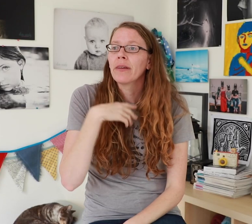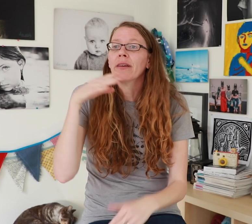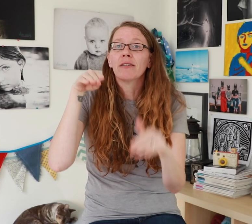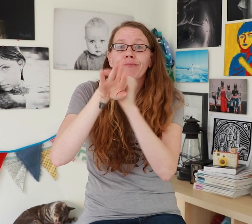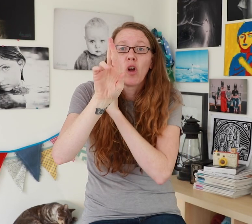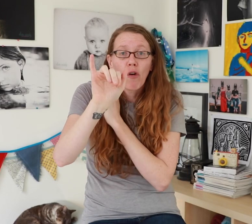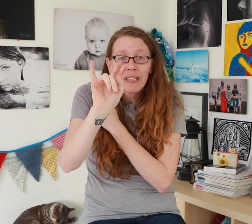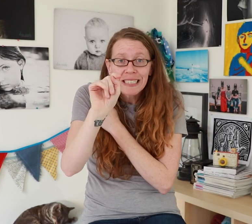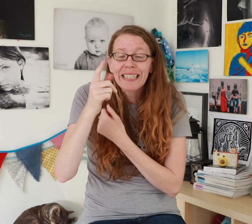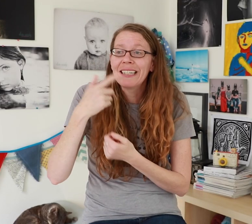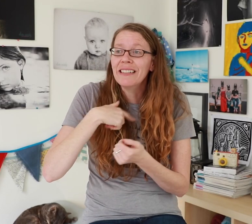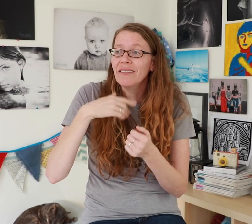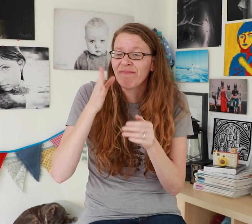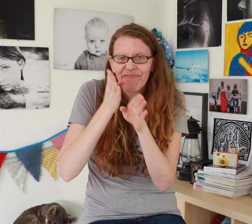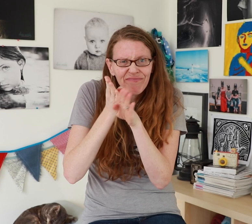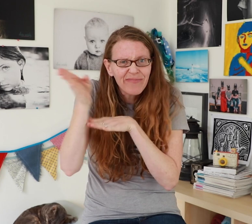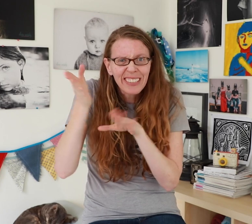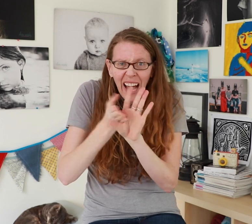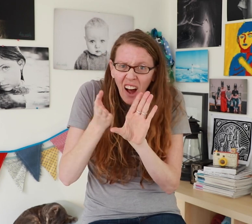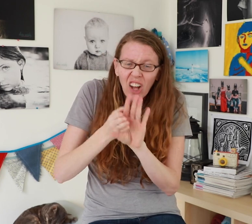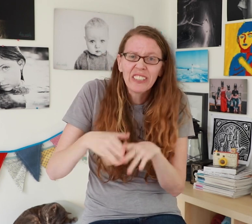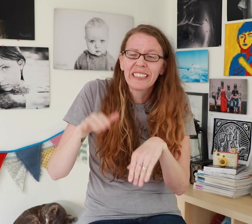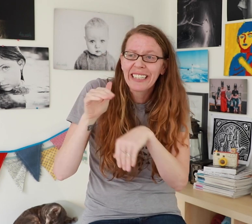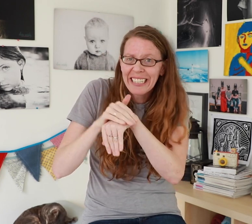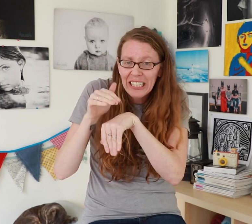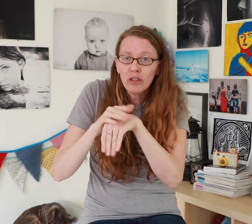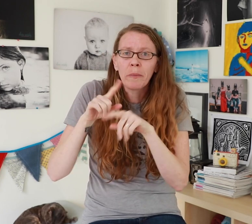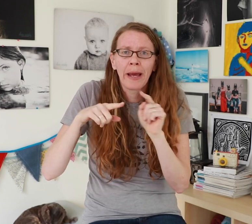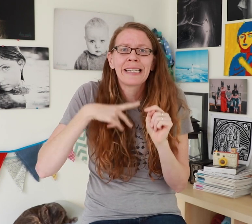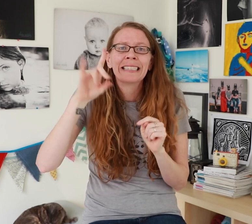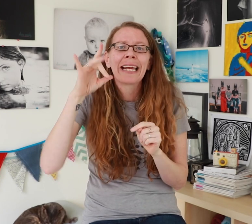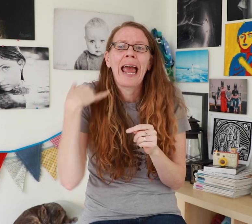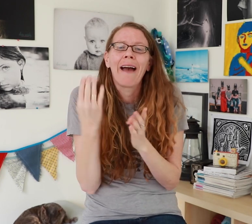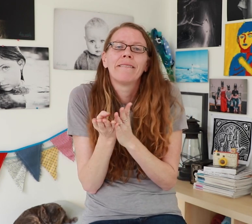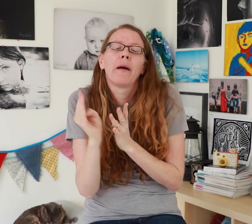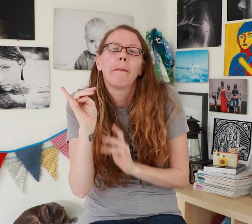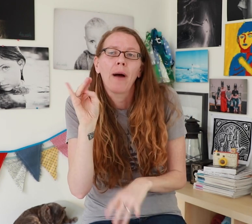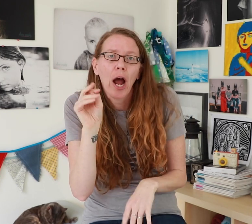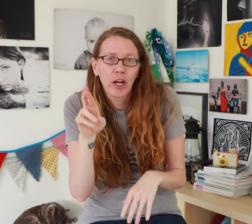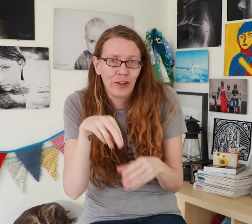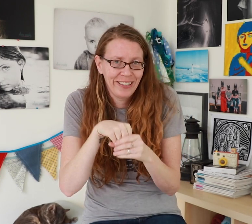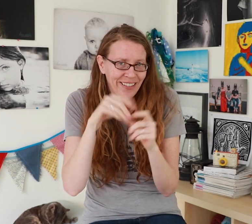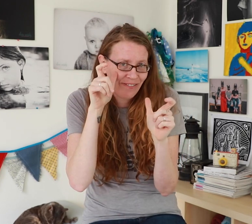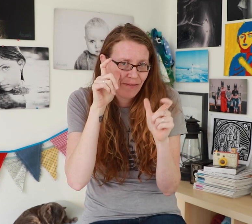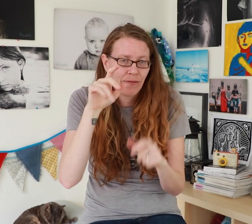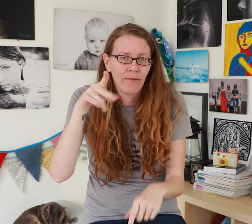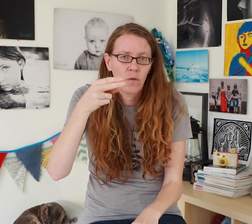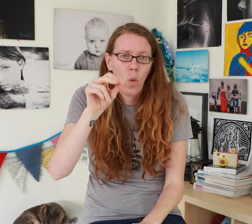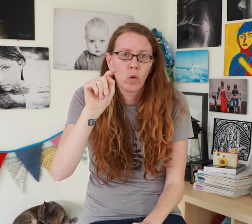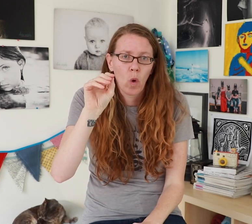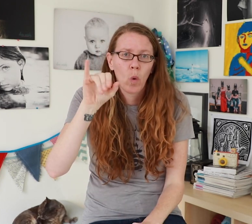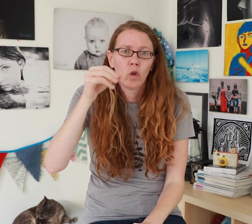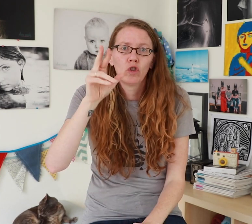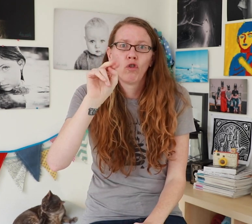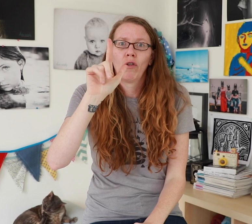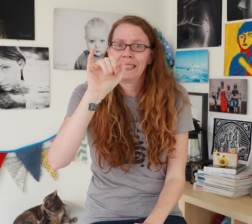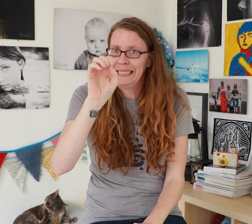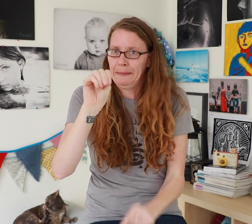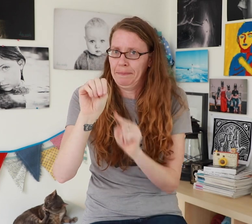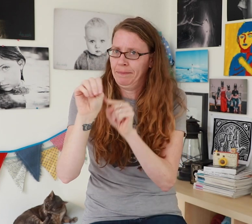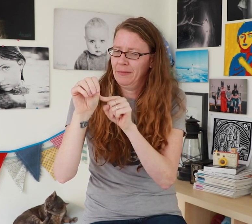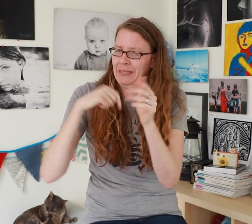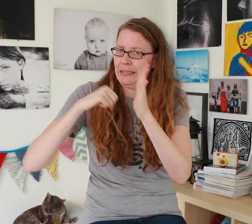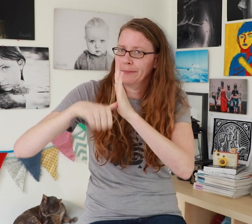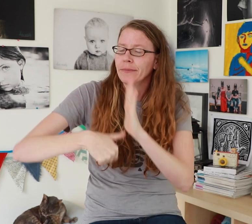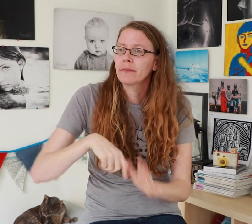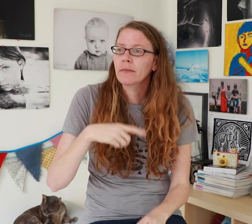When I entered RIT, I majored in Psychology and English but I also minored in Photojournalism!